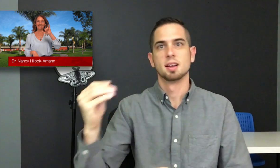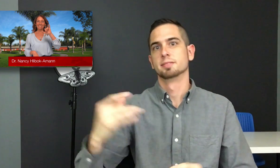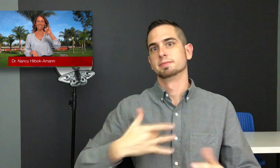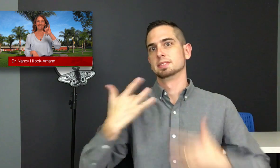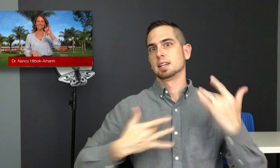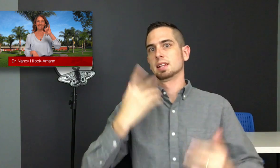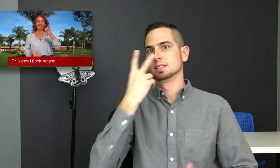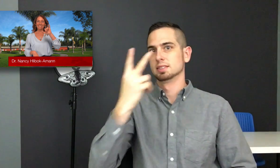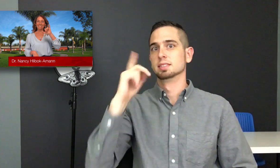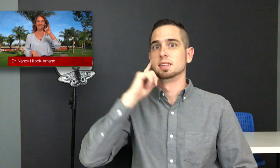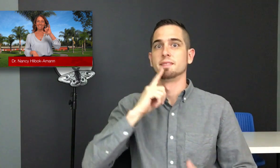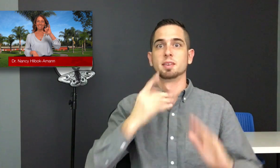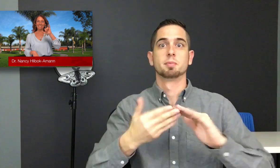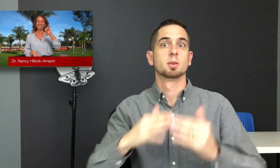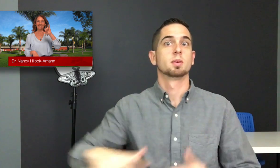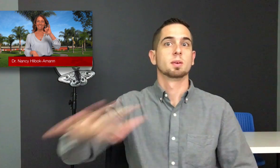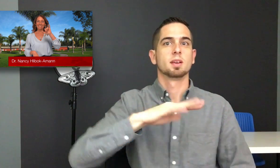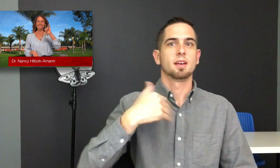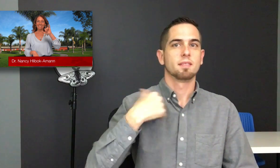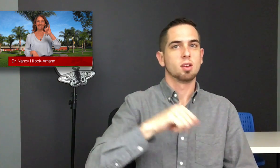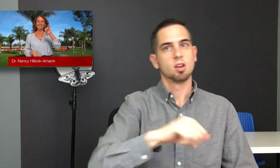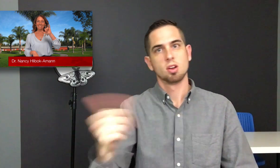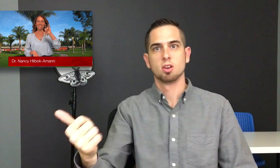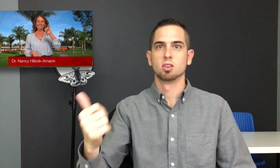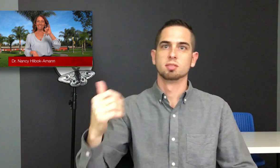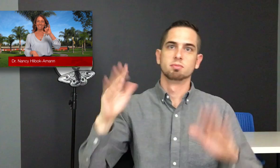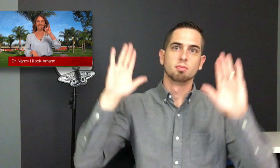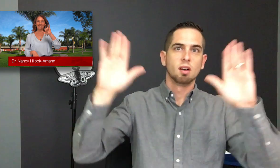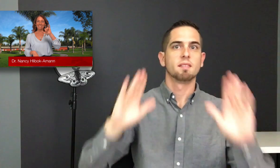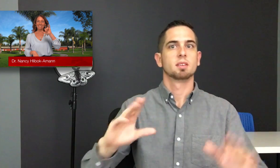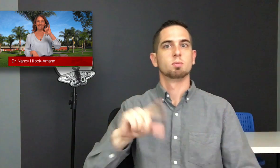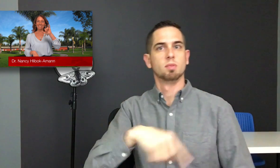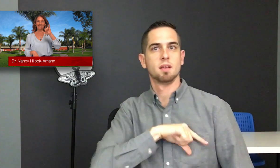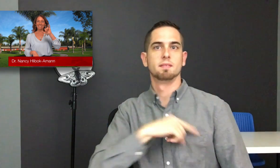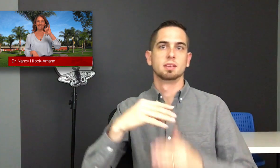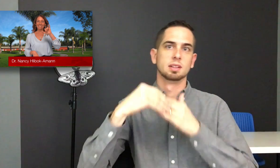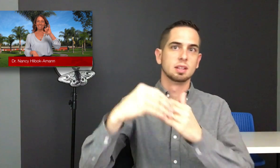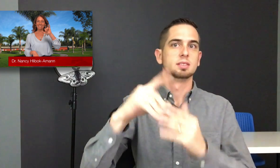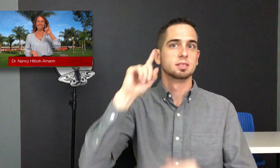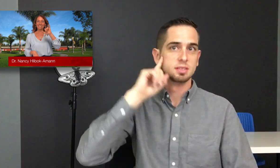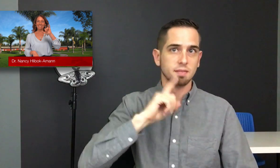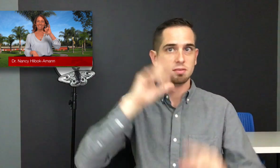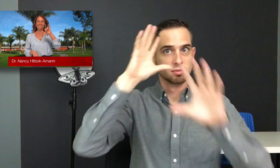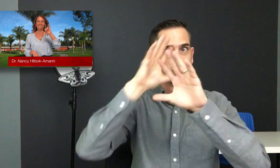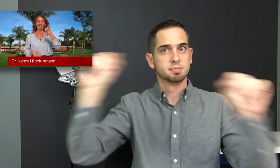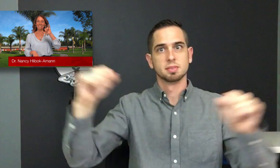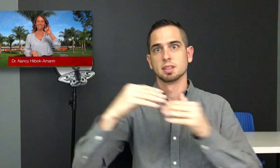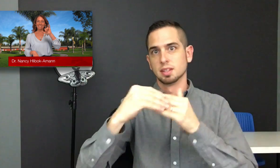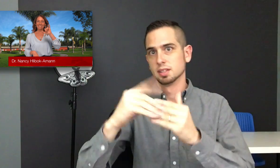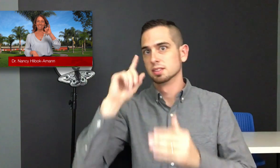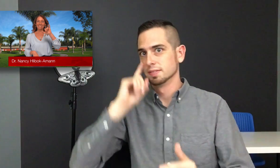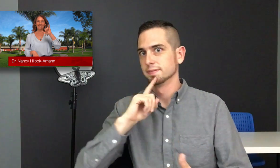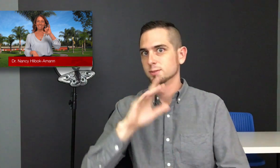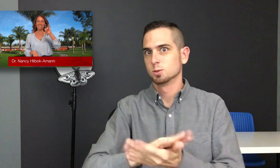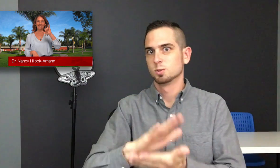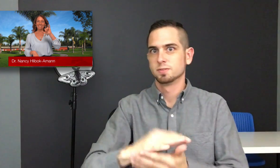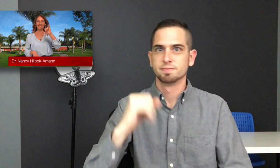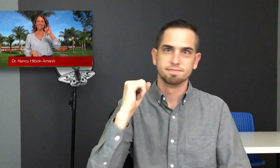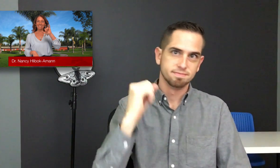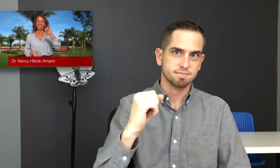It’s very exciting to see that the Deaf community has yet another wonderful and qualified leader, a Deaf superintendent leading a Deaf school.